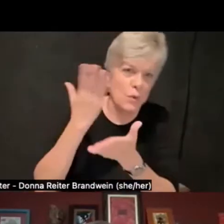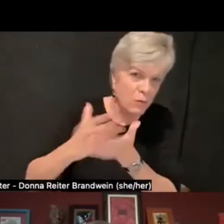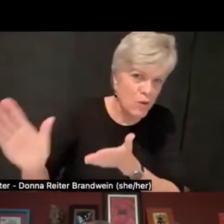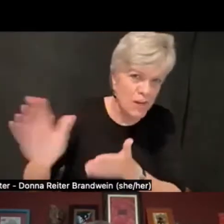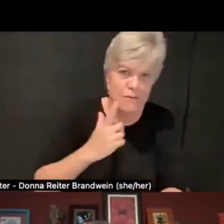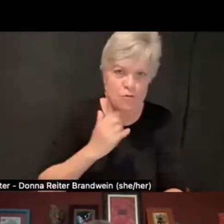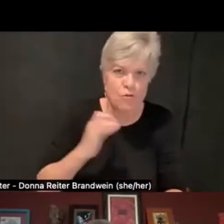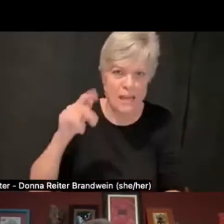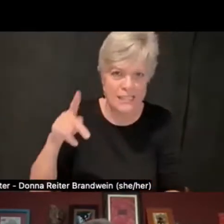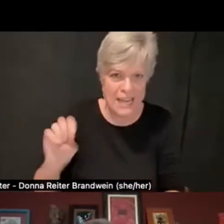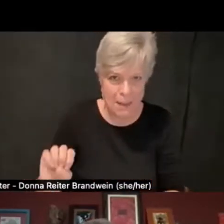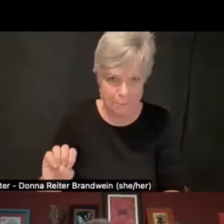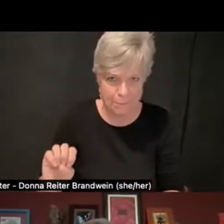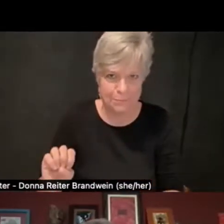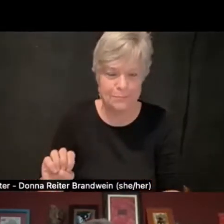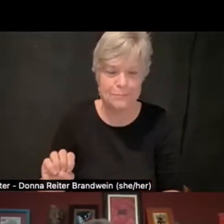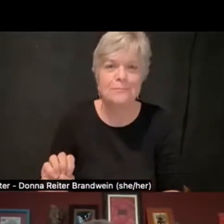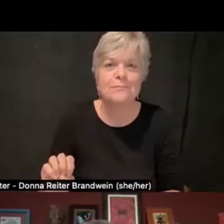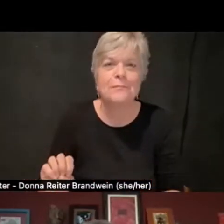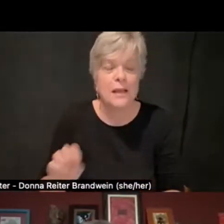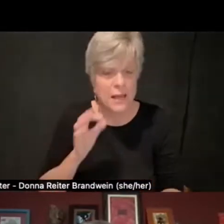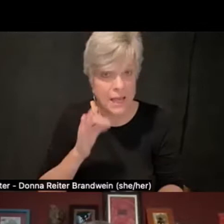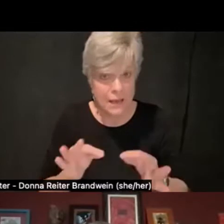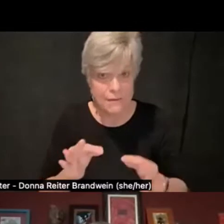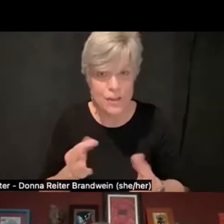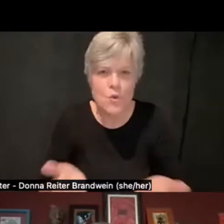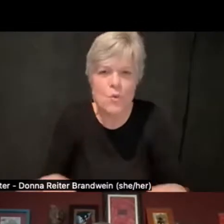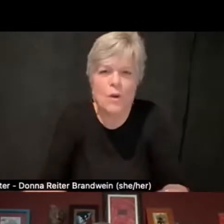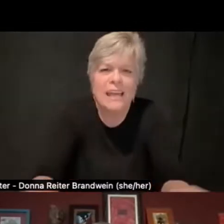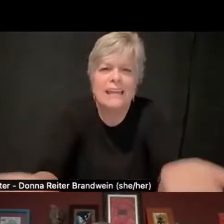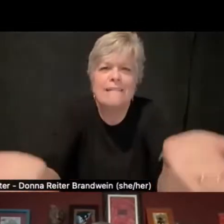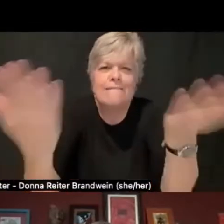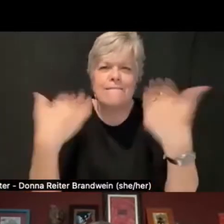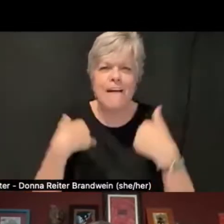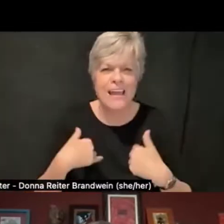that vibrant energy and that creativity,